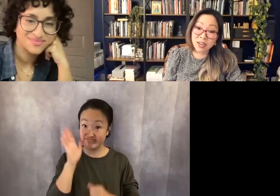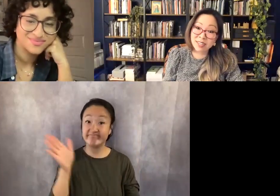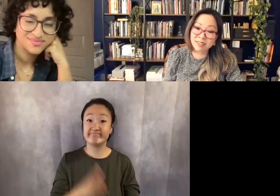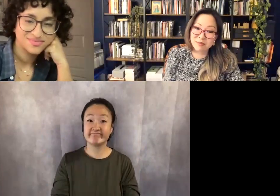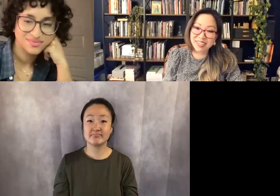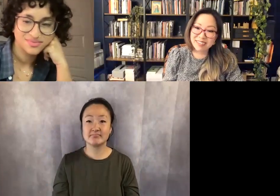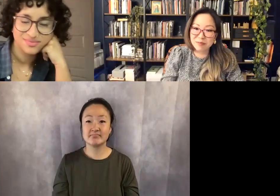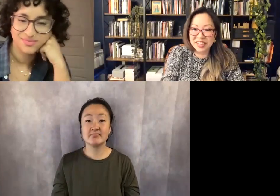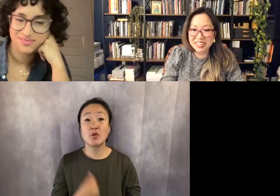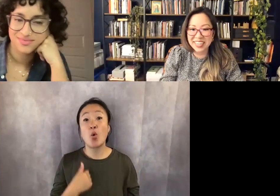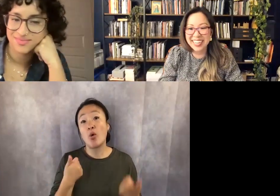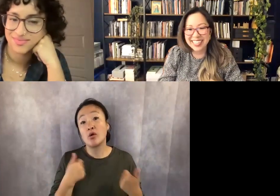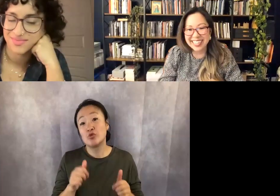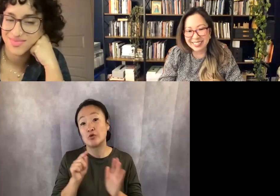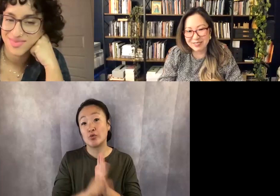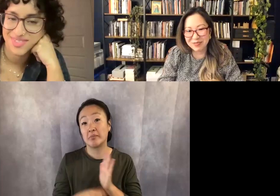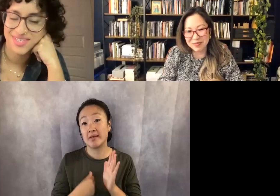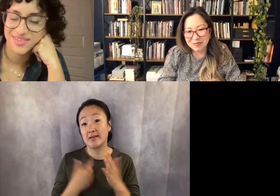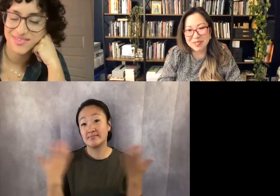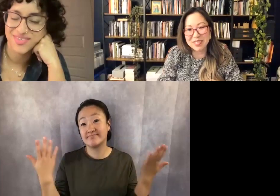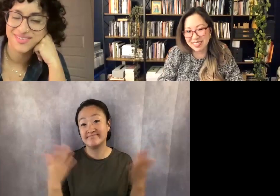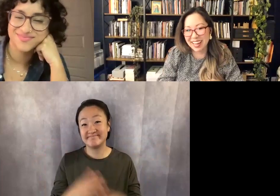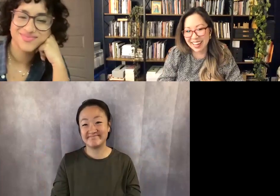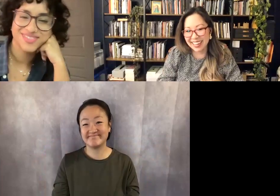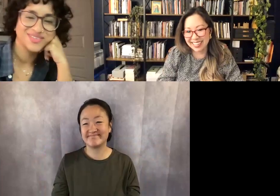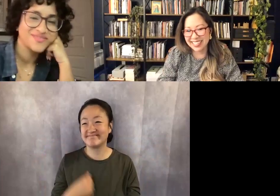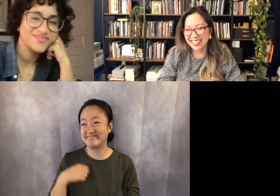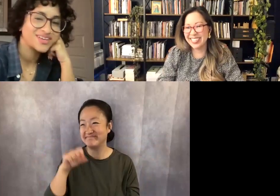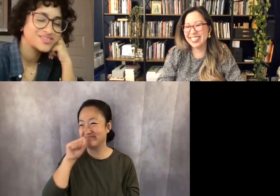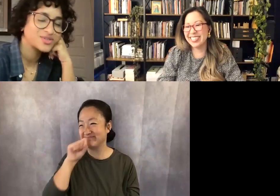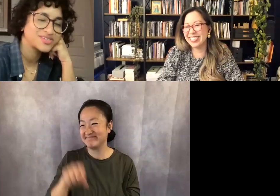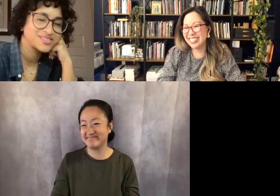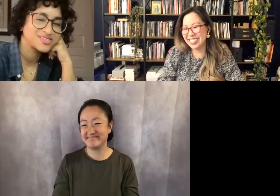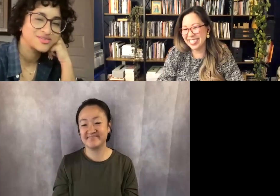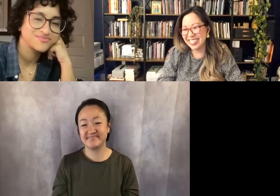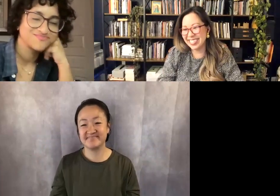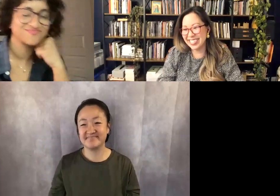to kill me, but. I love it. I love that. It's so good to see you.